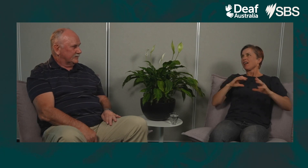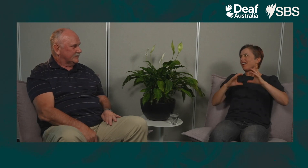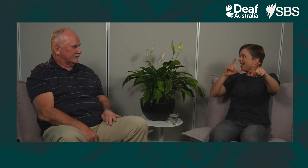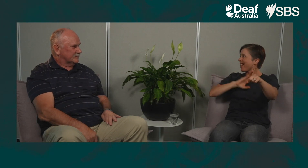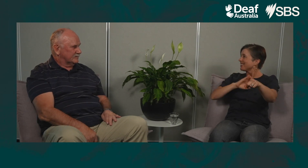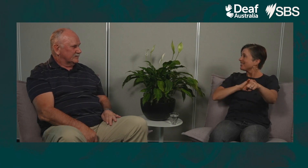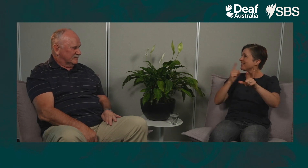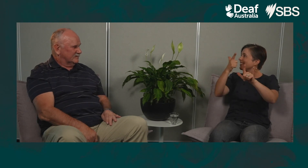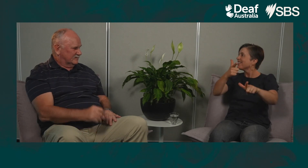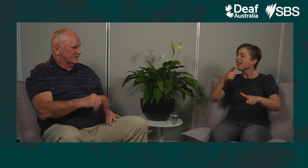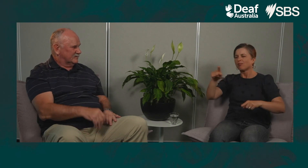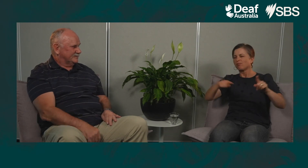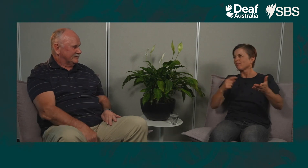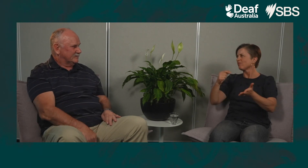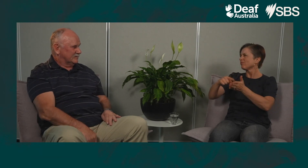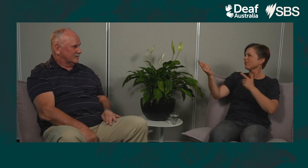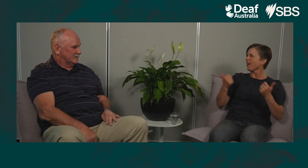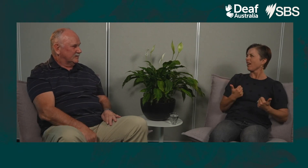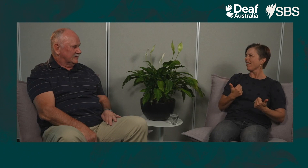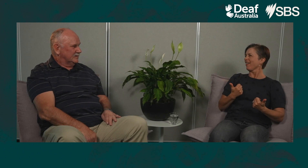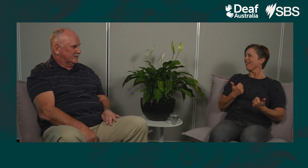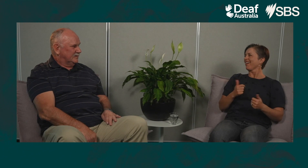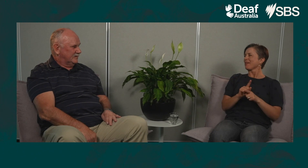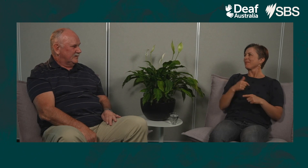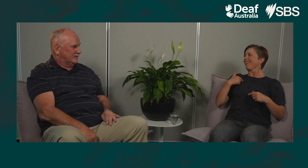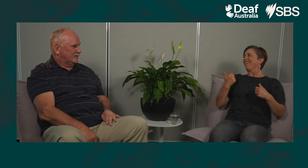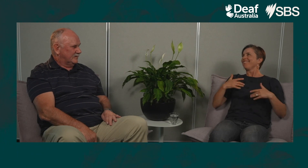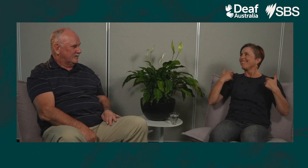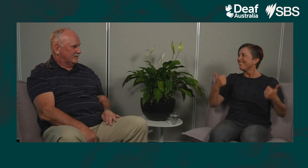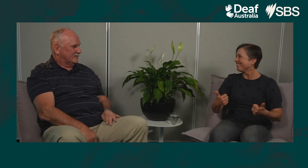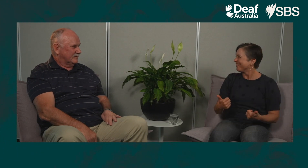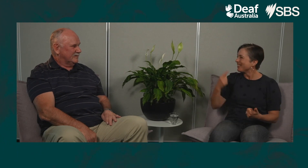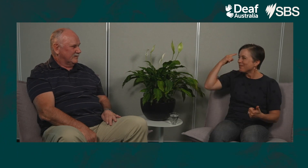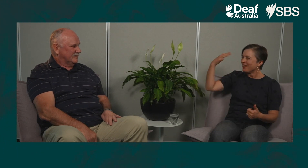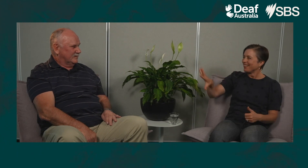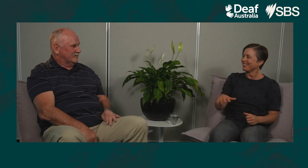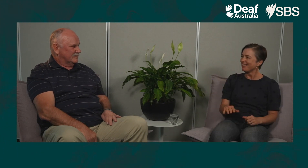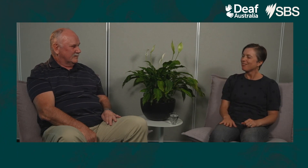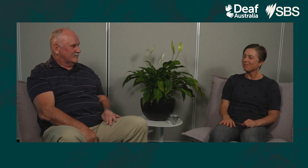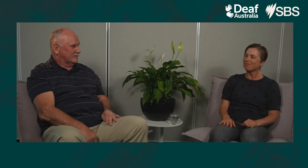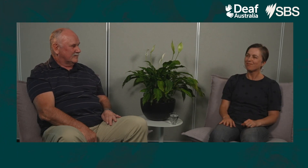Italian people use gesture, and Carlton is a great place to converse. It feels great, less effort in communicating is nice.